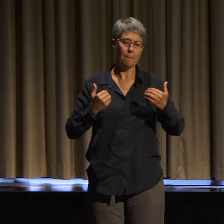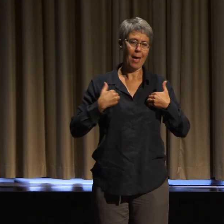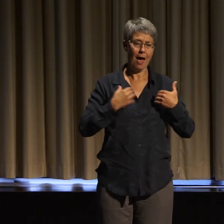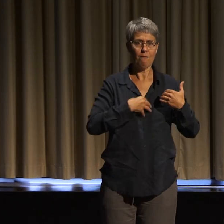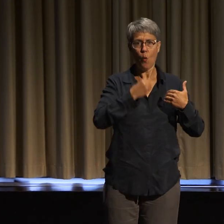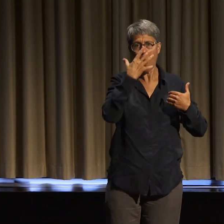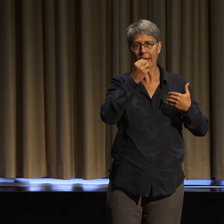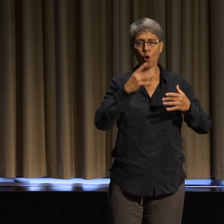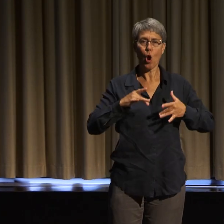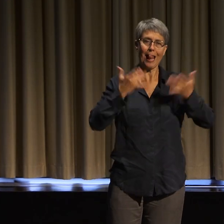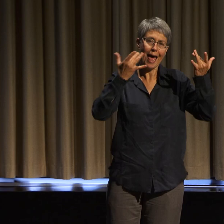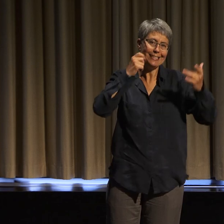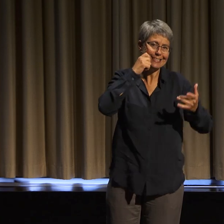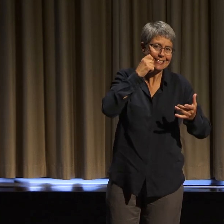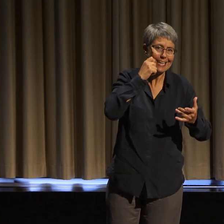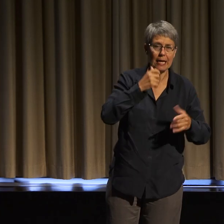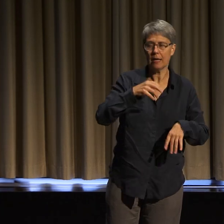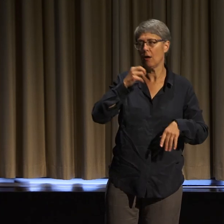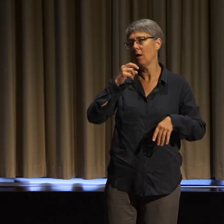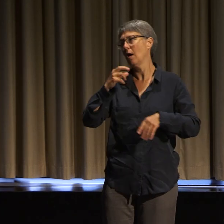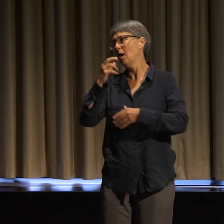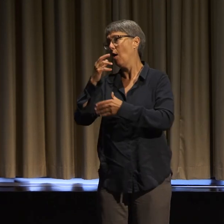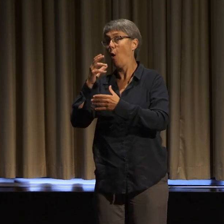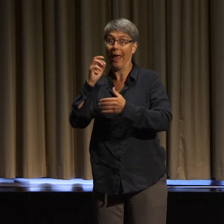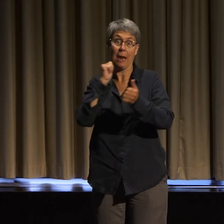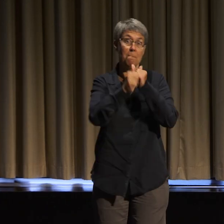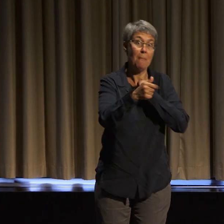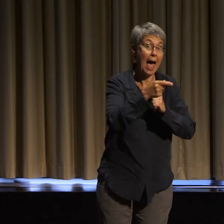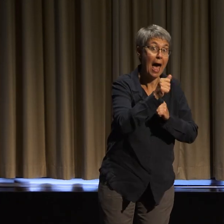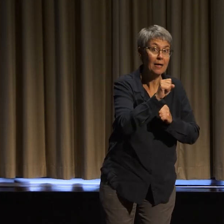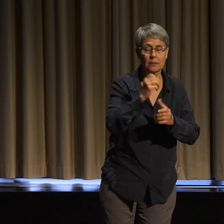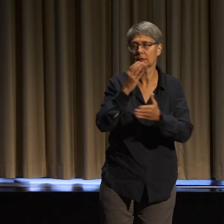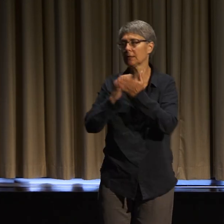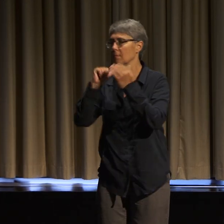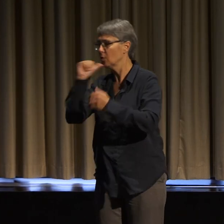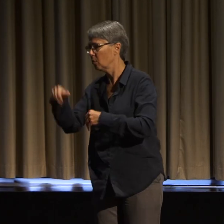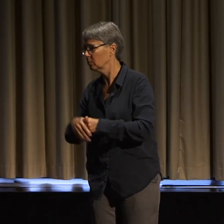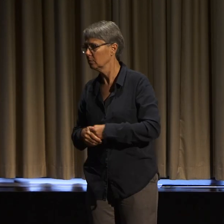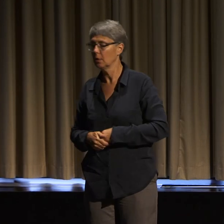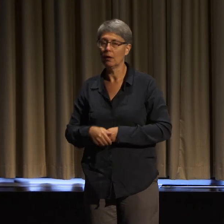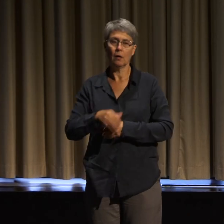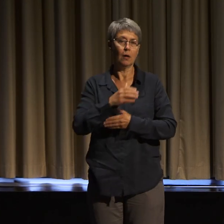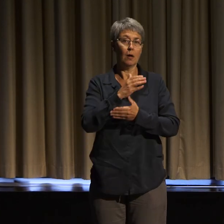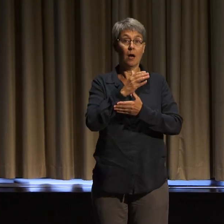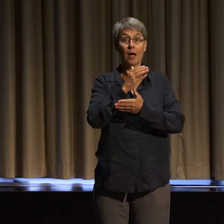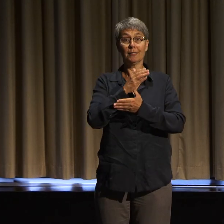and/or white passing privilege, some of us do not. Some of us benefit from anti-black racism or hearing